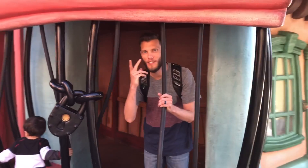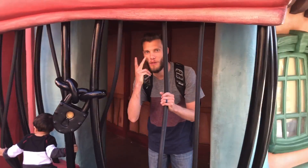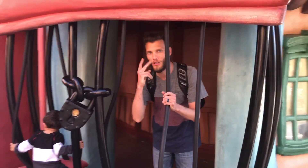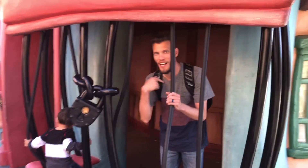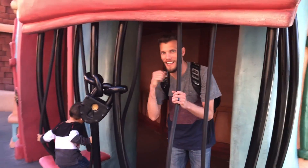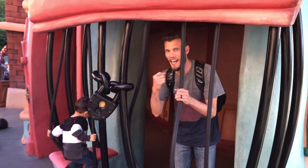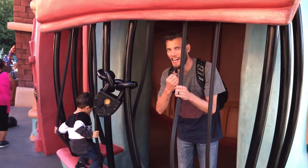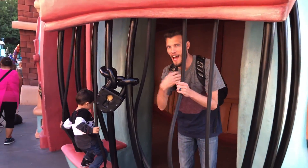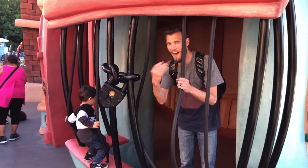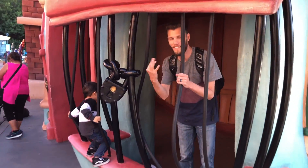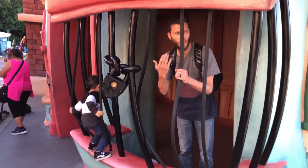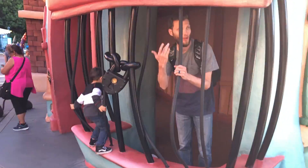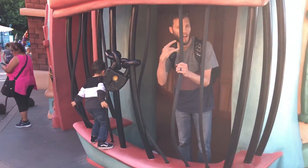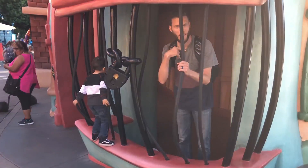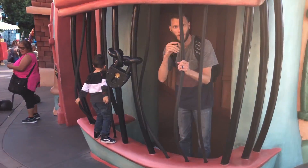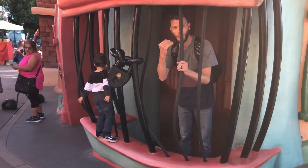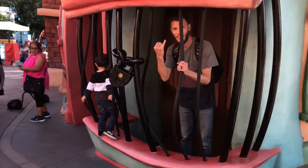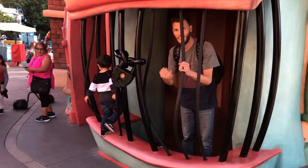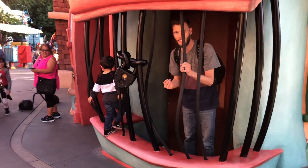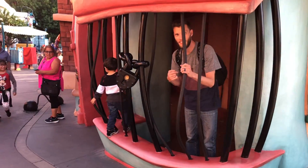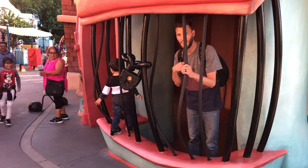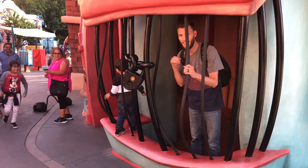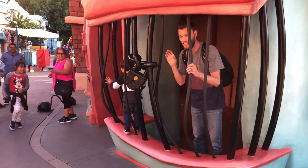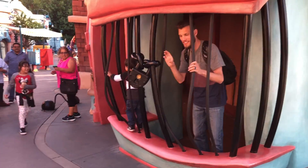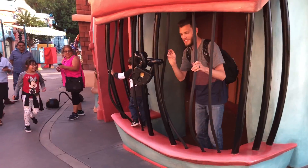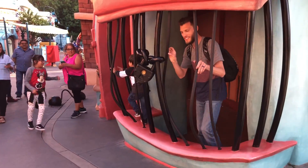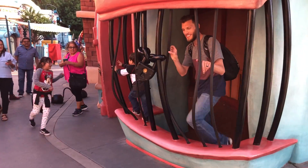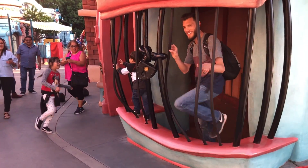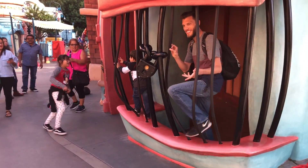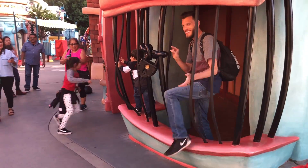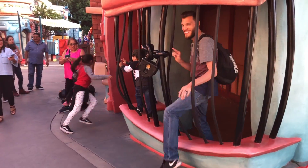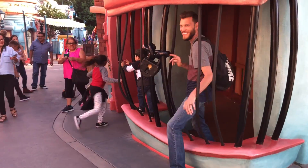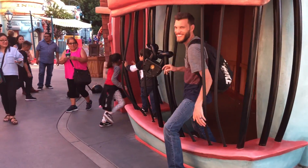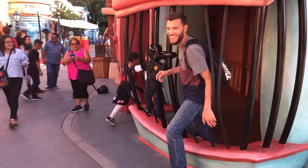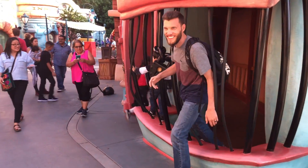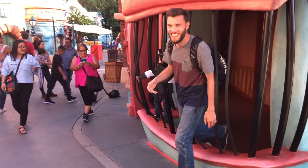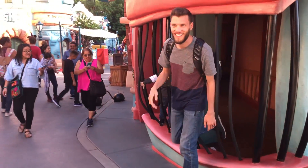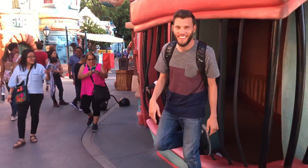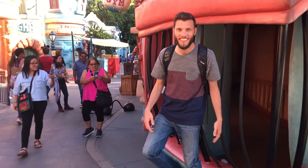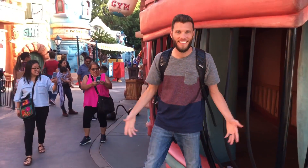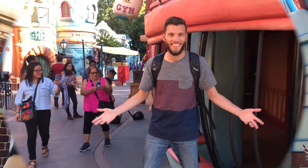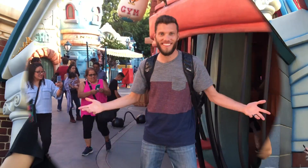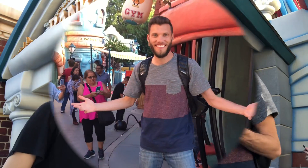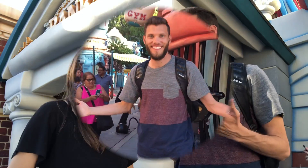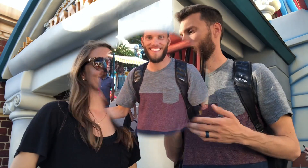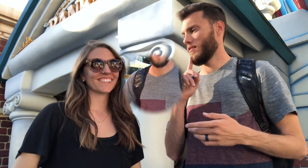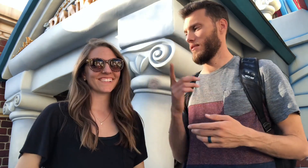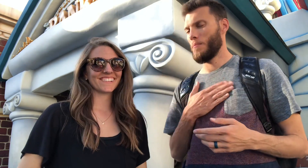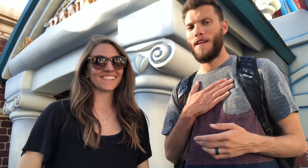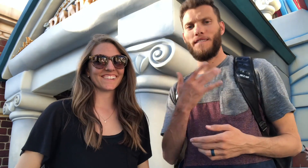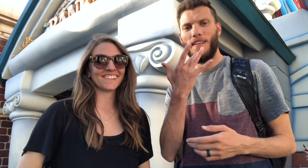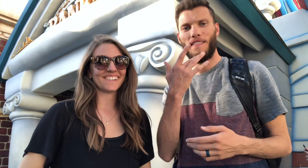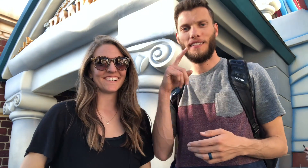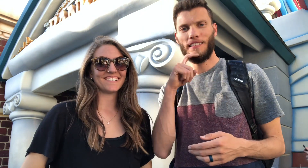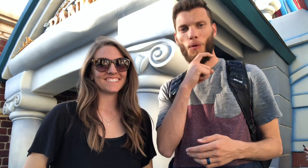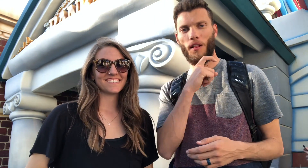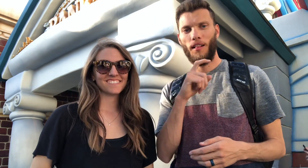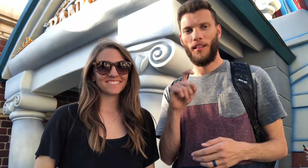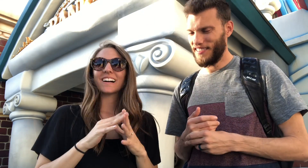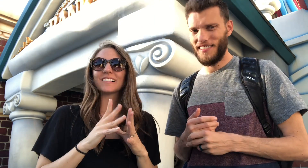Watch I can get out, because I'm skinny. Tada! Ok, What is my favorite cereal?